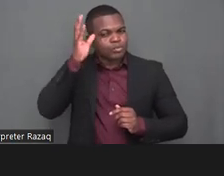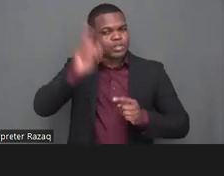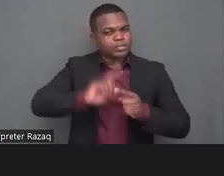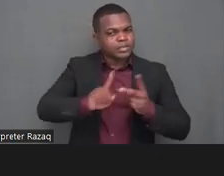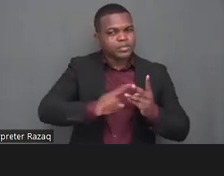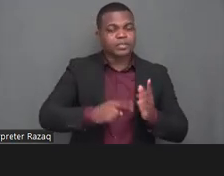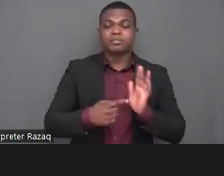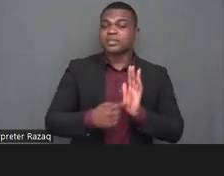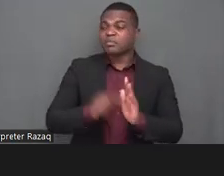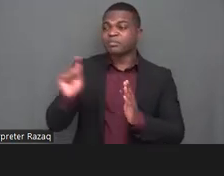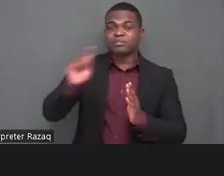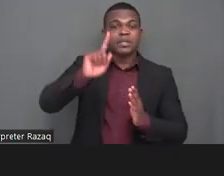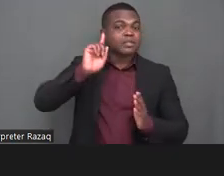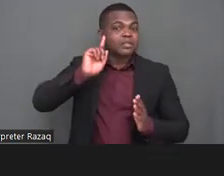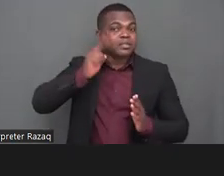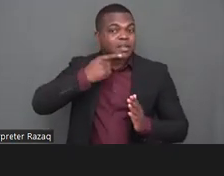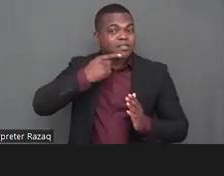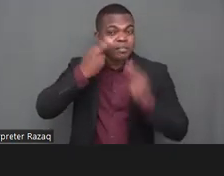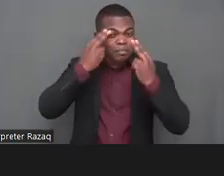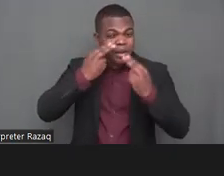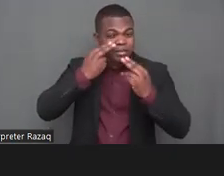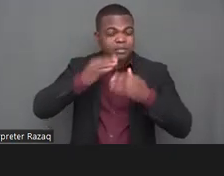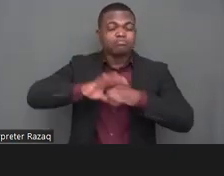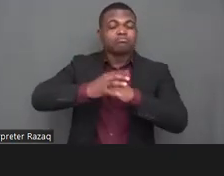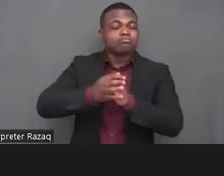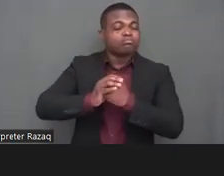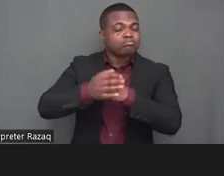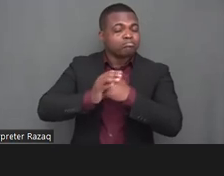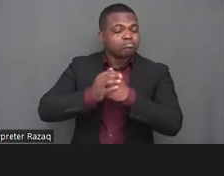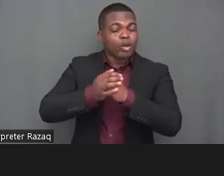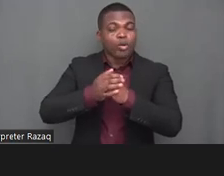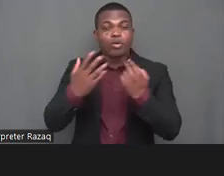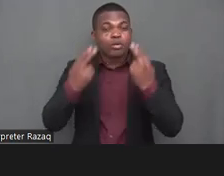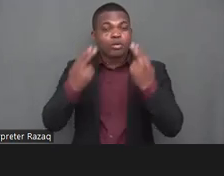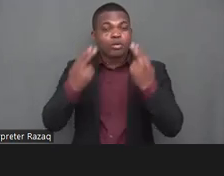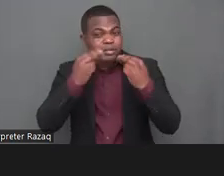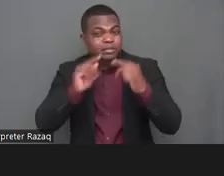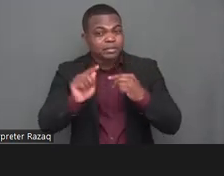that learners with disabilities and their families were assisted in some way or not or another